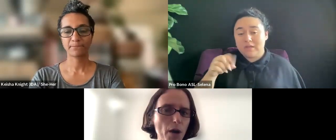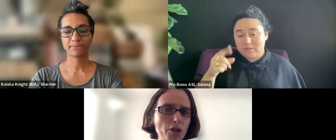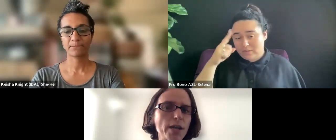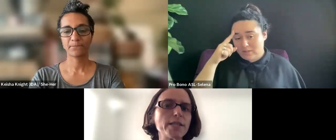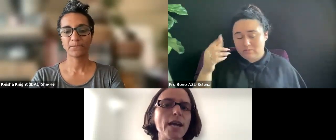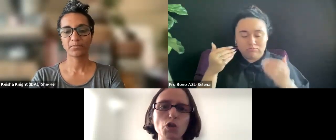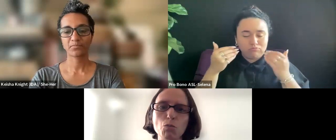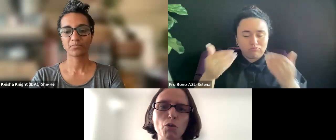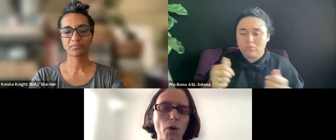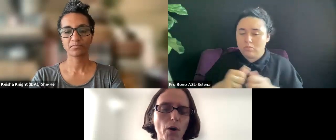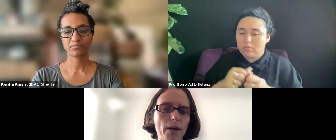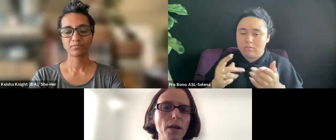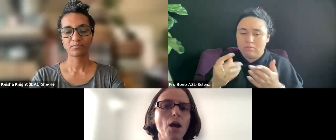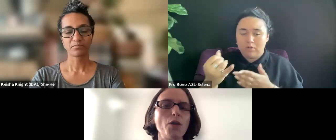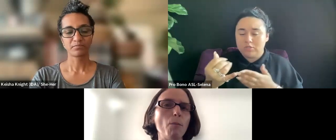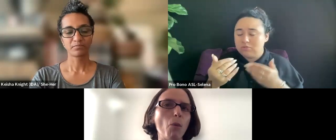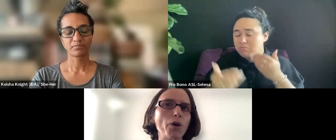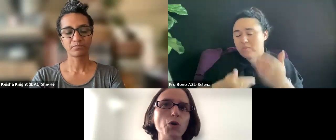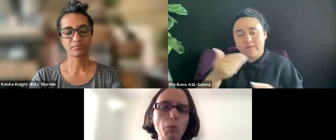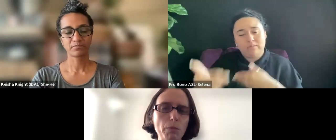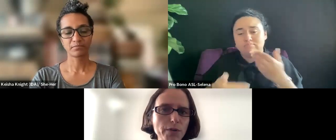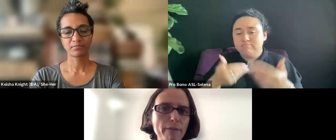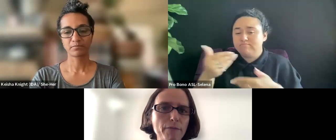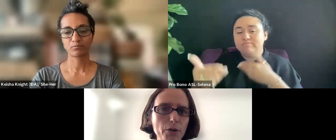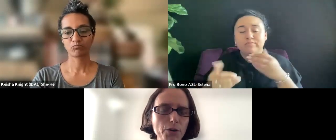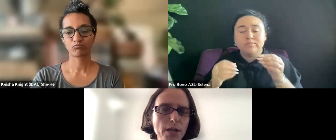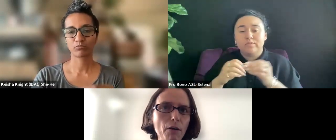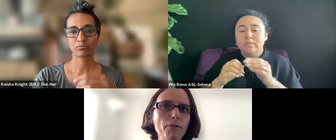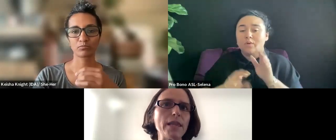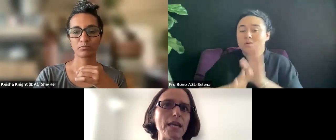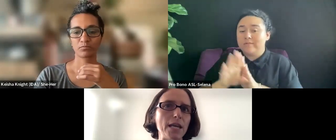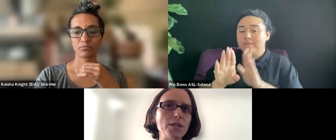THE MORE YOU BUILD UP FOR YOURSELF, THE EASIER IT WILL BE FOR YOU LATER ON.